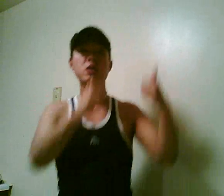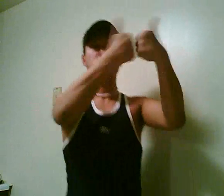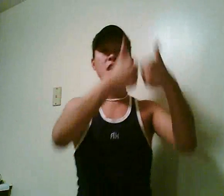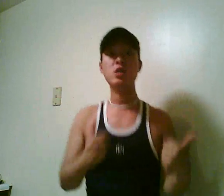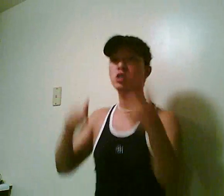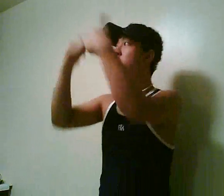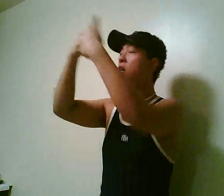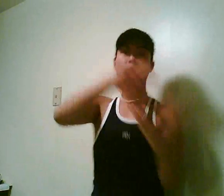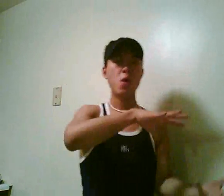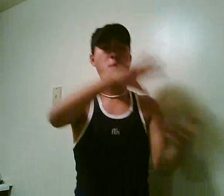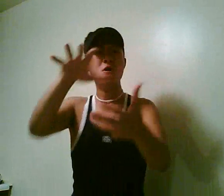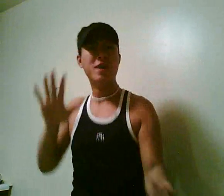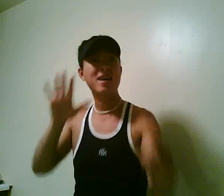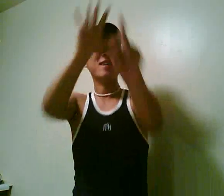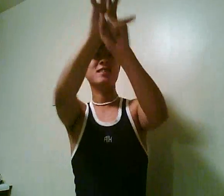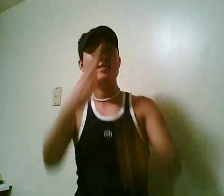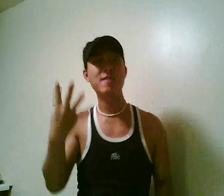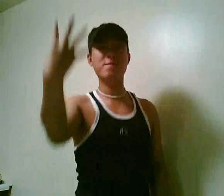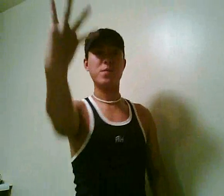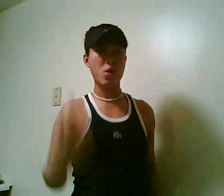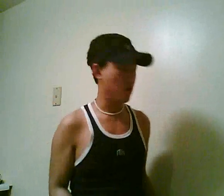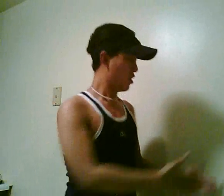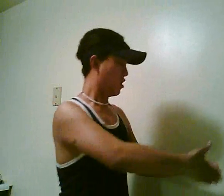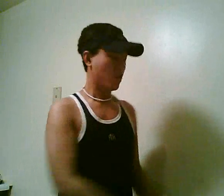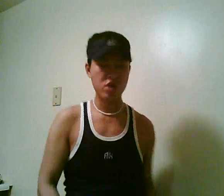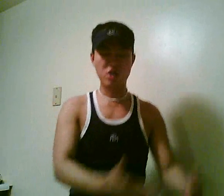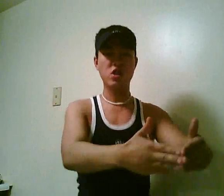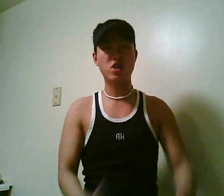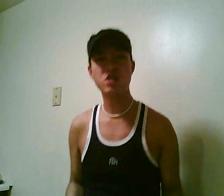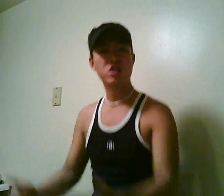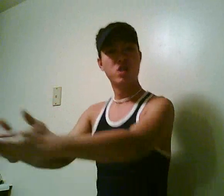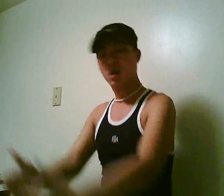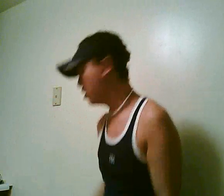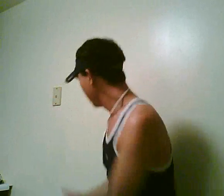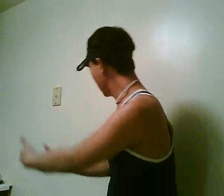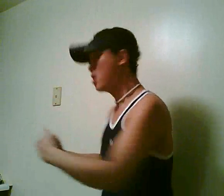Challenge the world and its four corners,